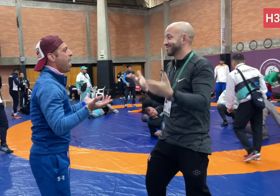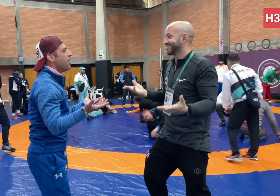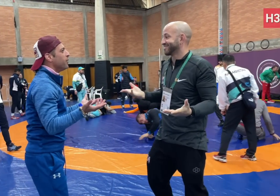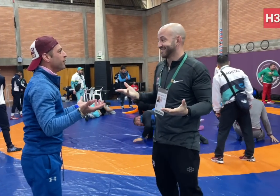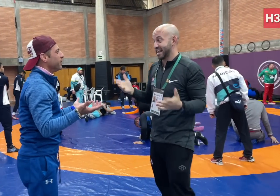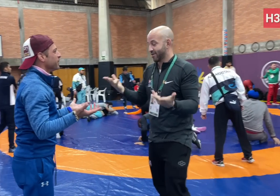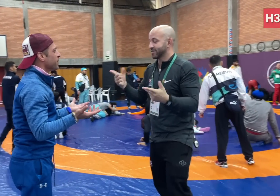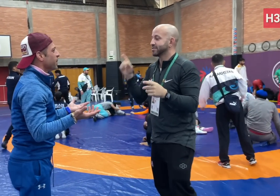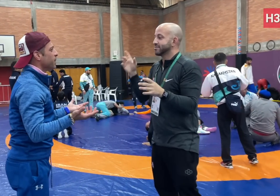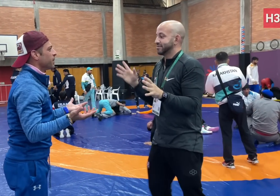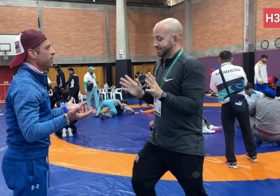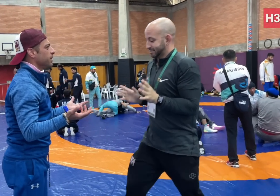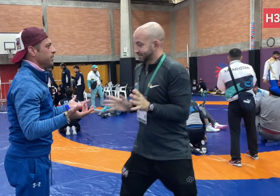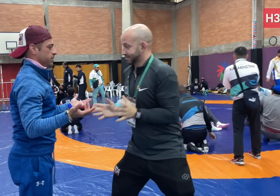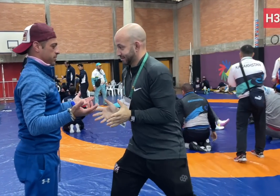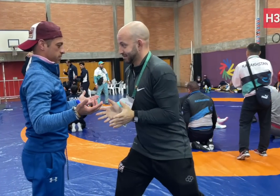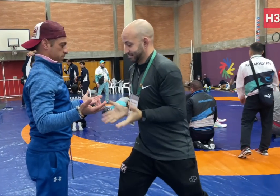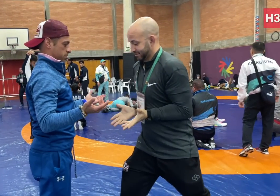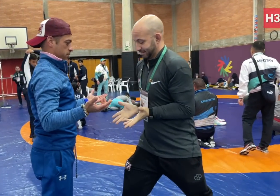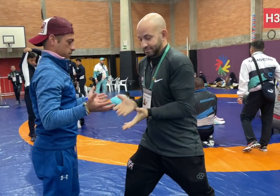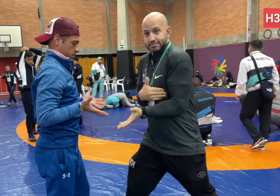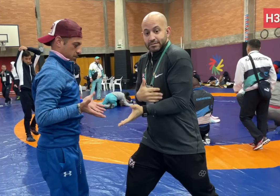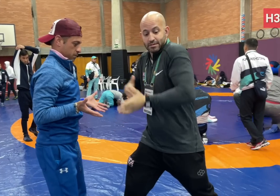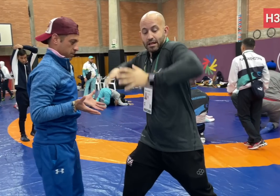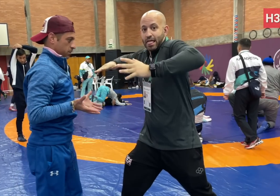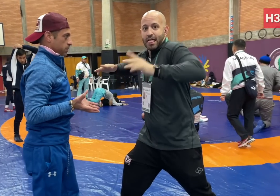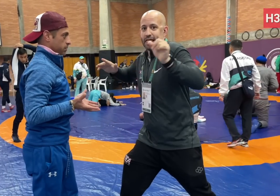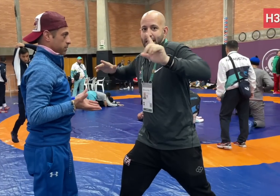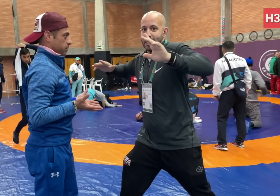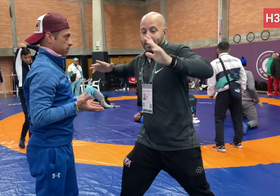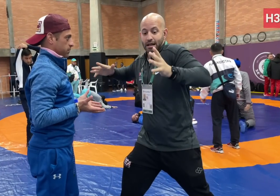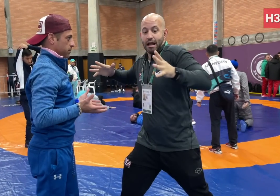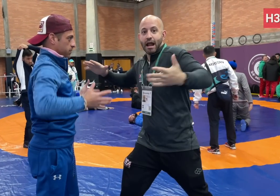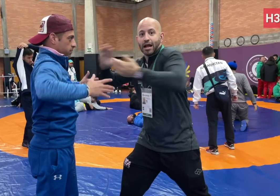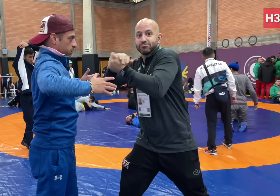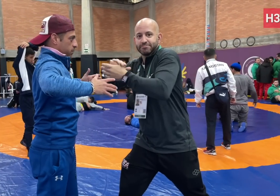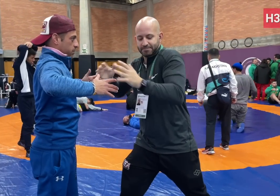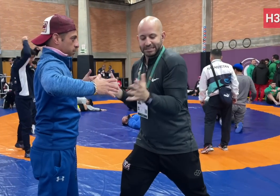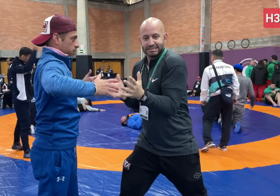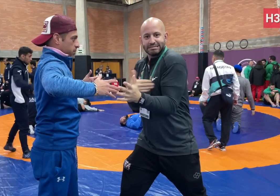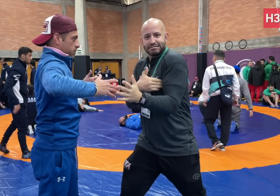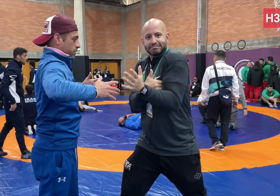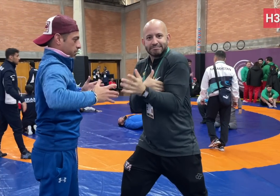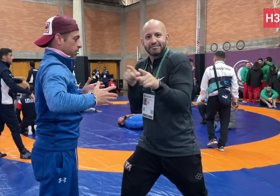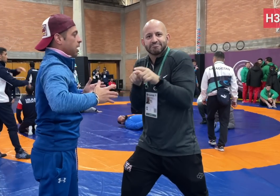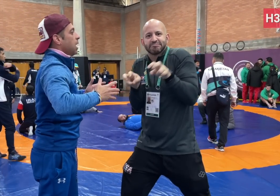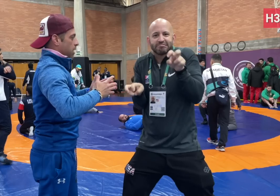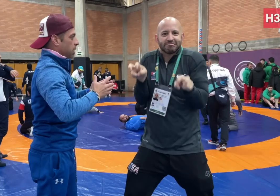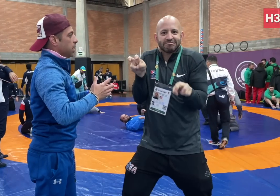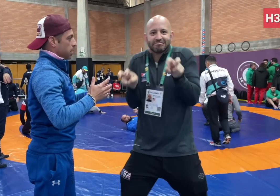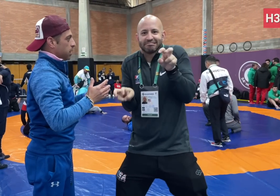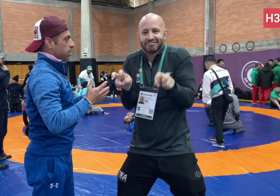What we usually start. We have to keep our arms close to our bodies, do not have your elbows out.